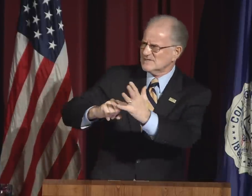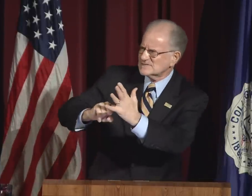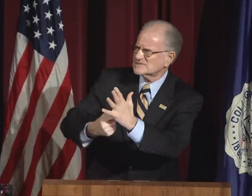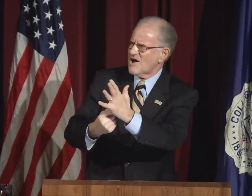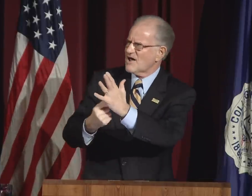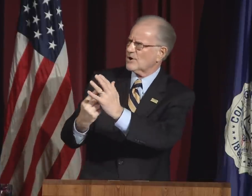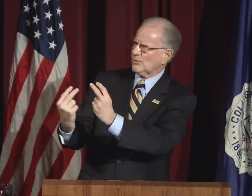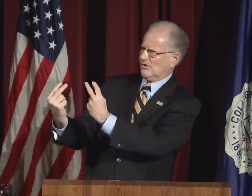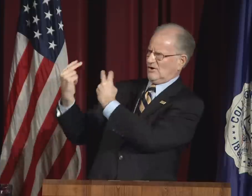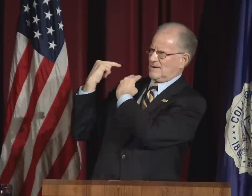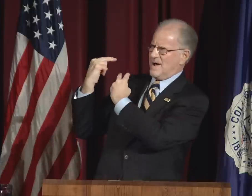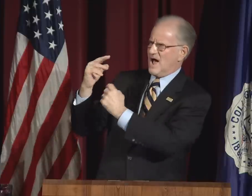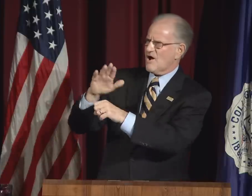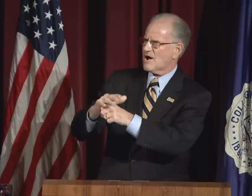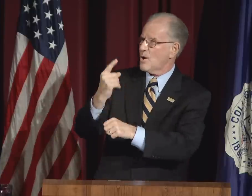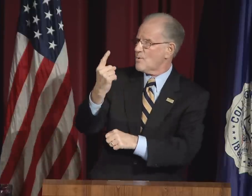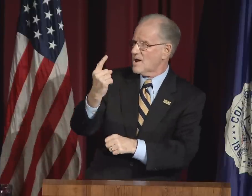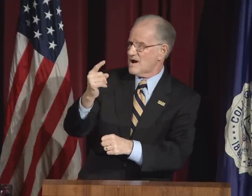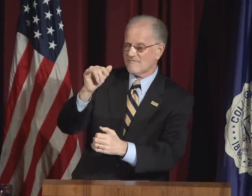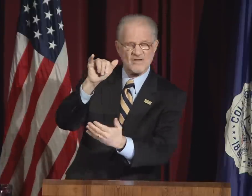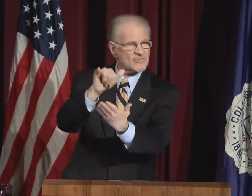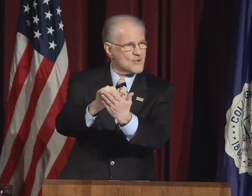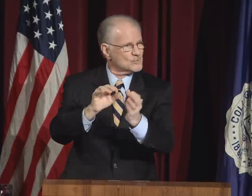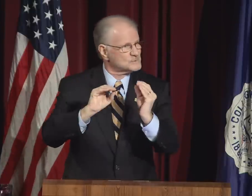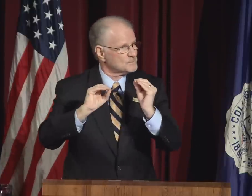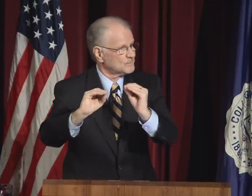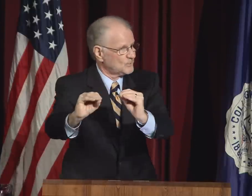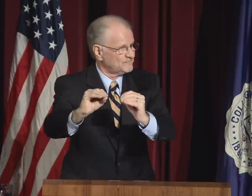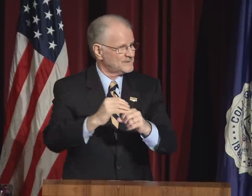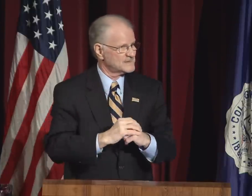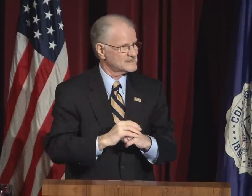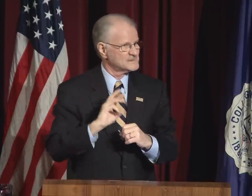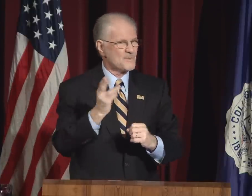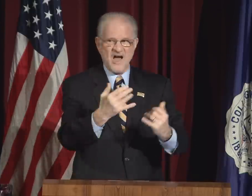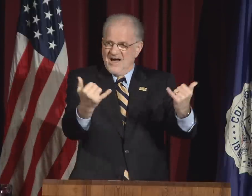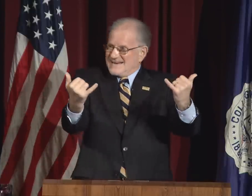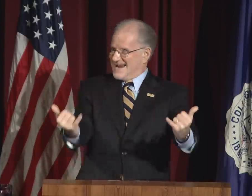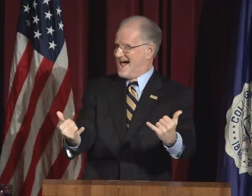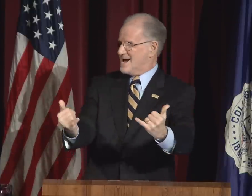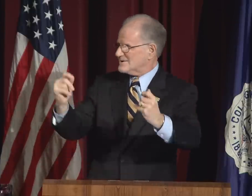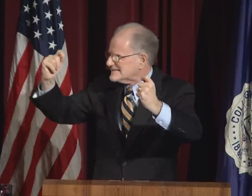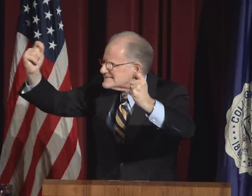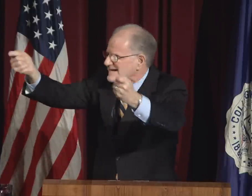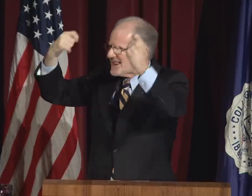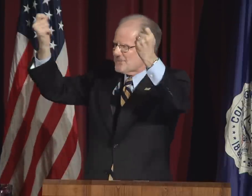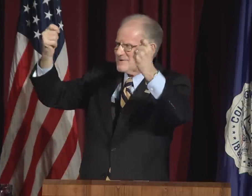People who are deaf have started to look back on one of those movements.